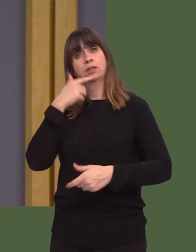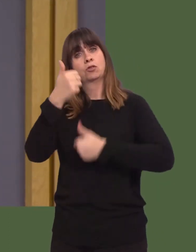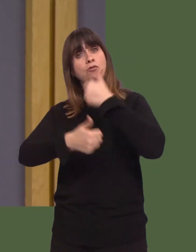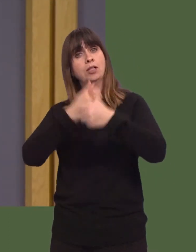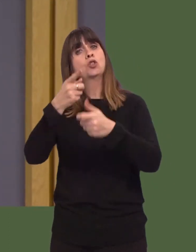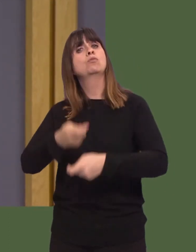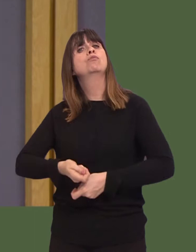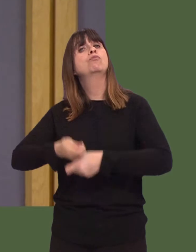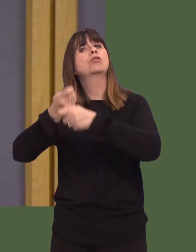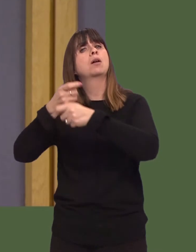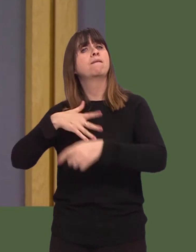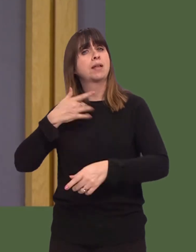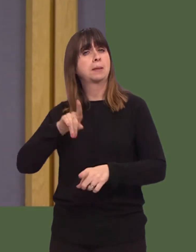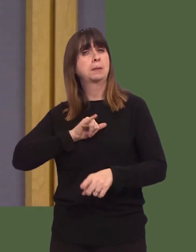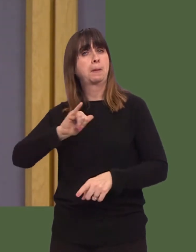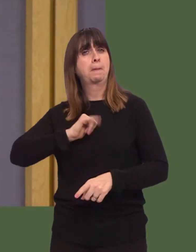this very important issues for so many years.